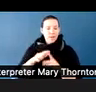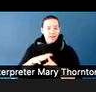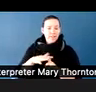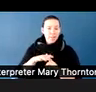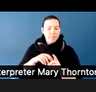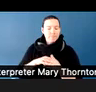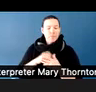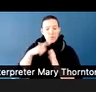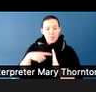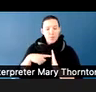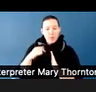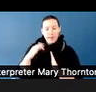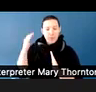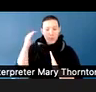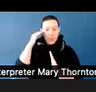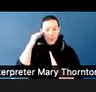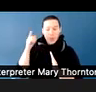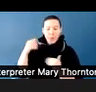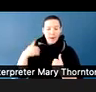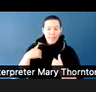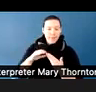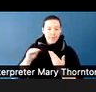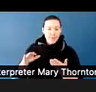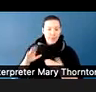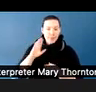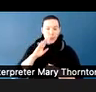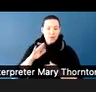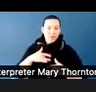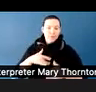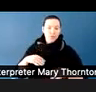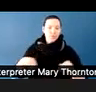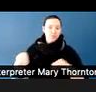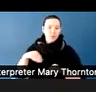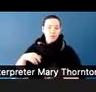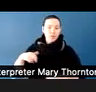a student who engages in a lot of movement-- a lot of pacing, for example--